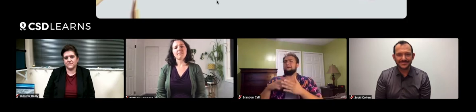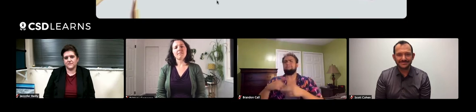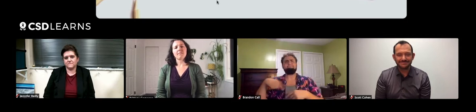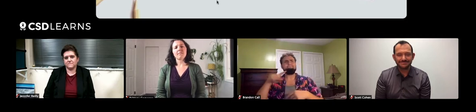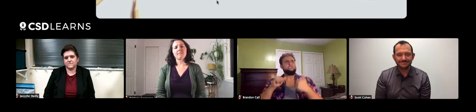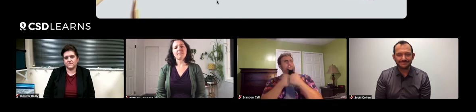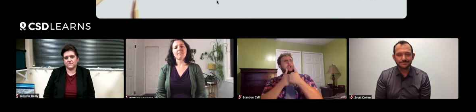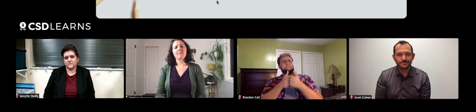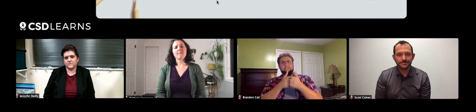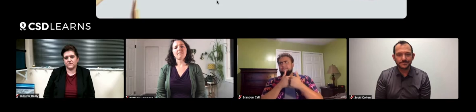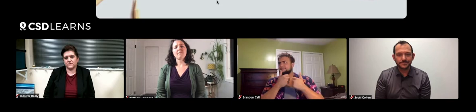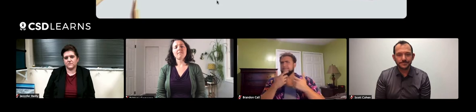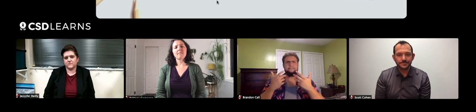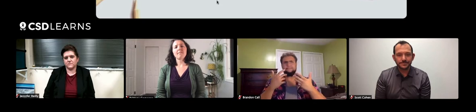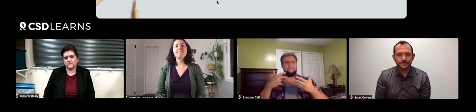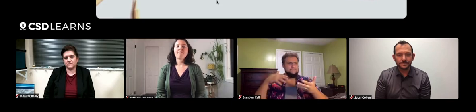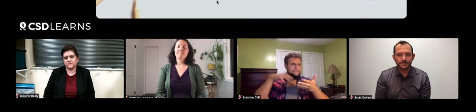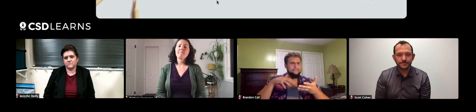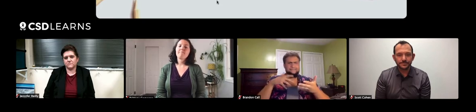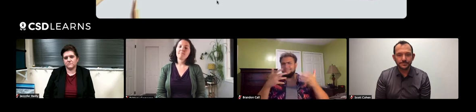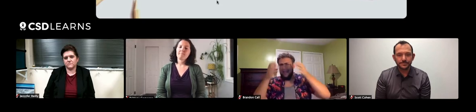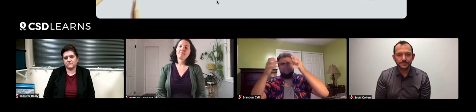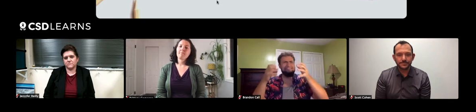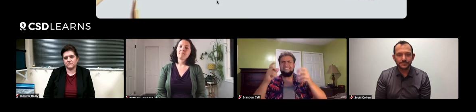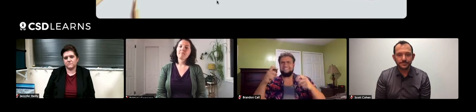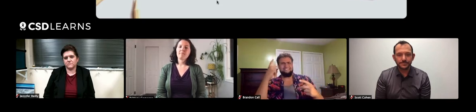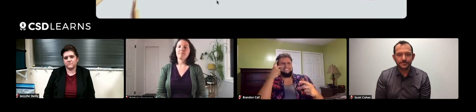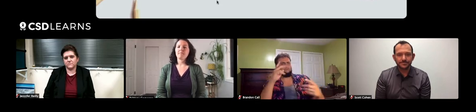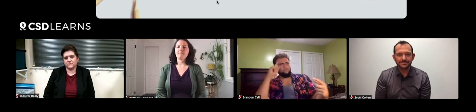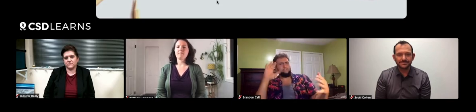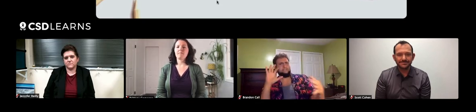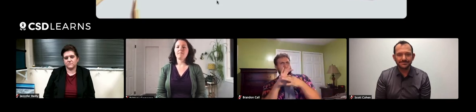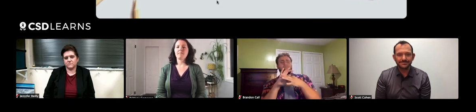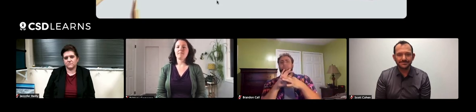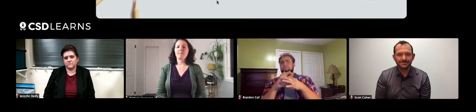They're looking for challenges to apply concepts and to be able to make those connections.